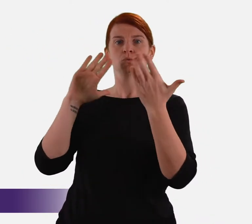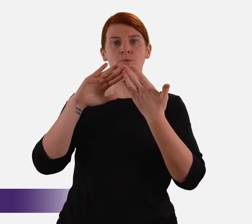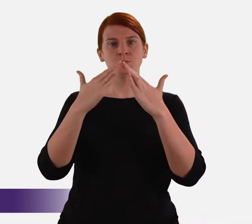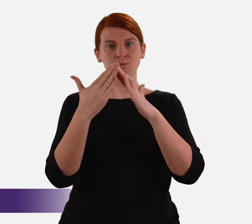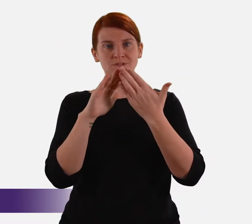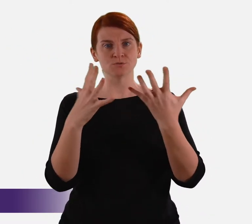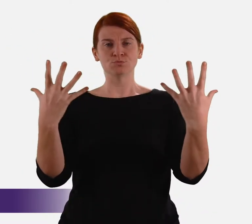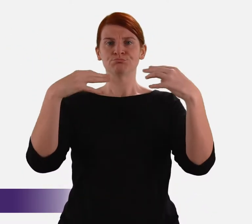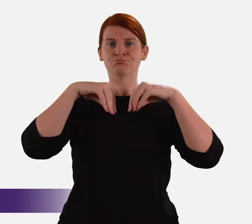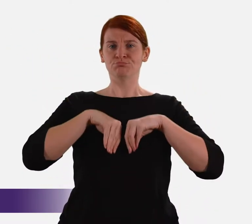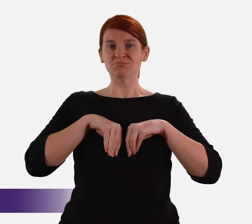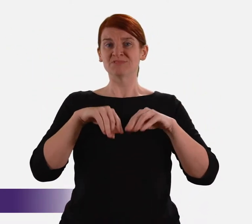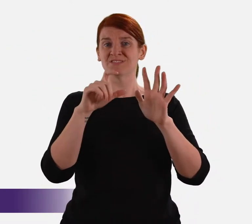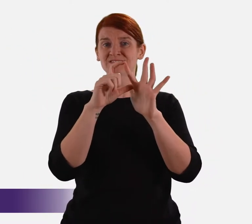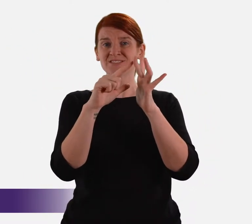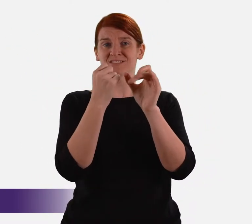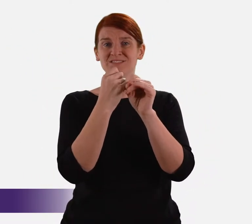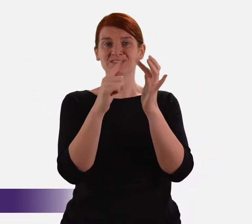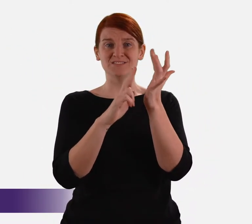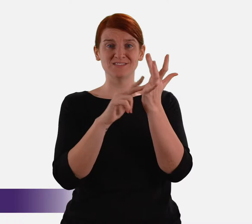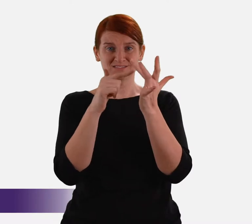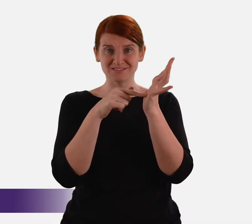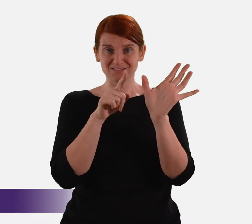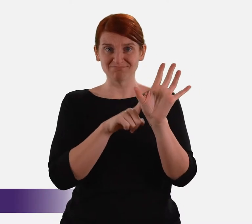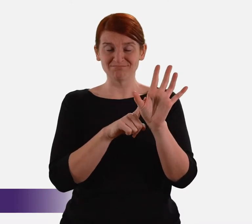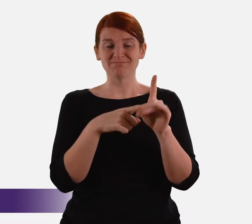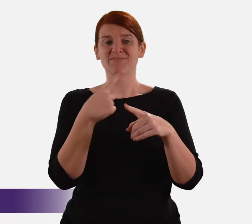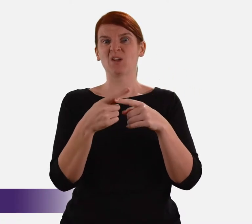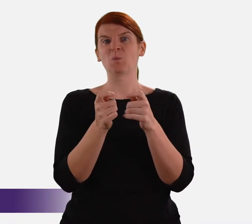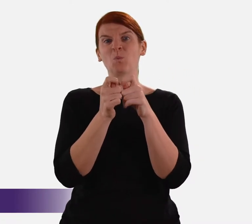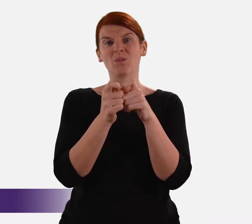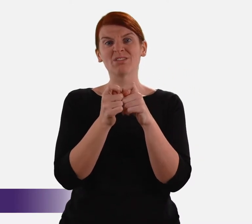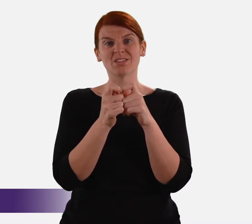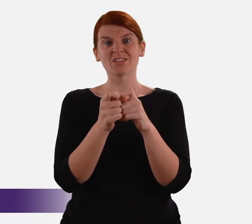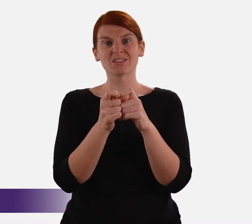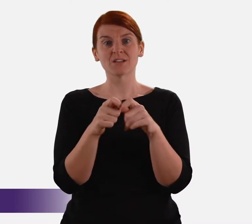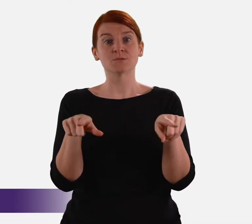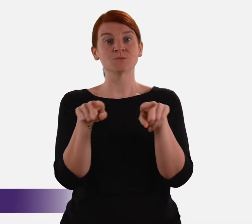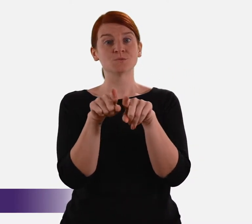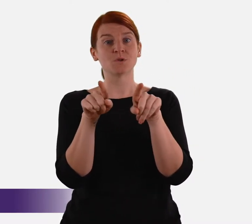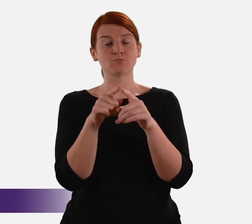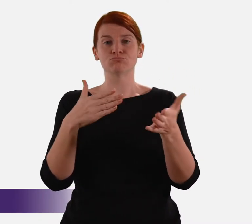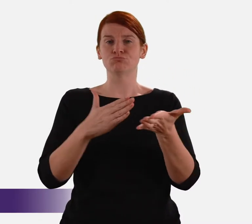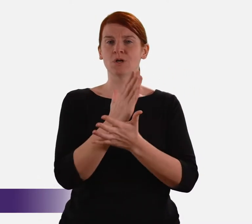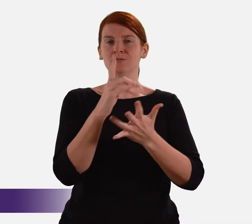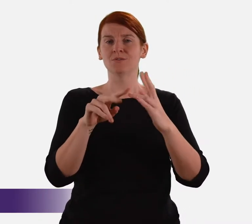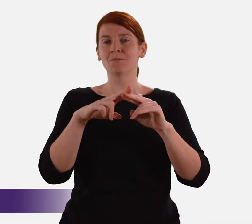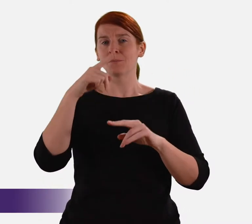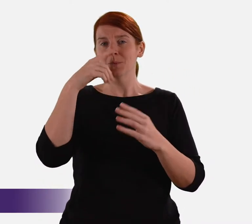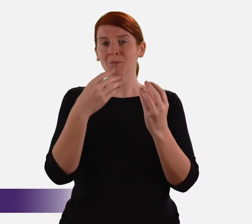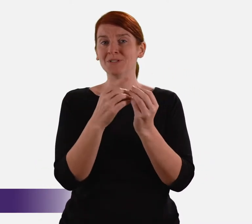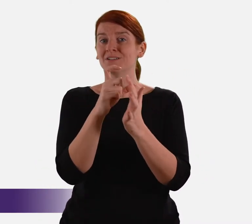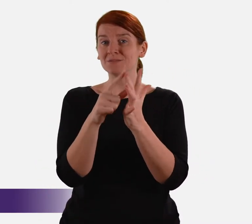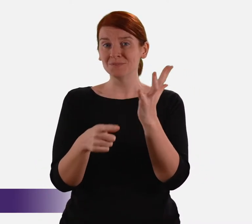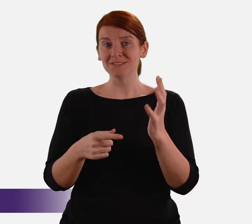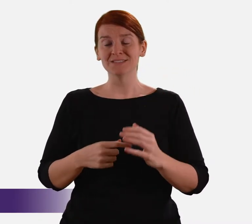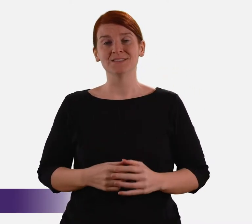among the wider community of the inherent dignity and worth, as well as the rights of people with disability.